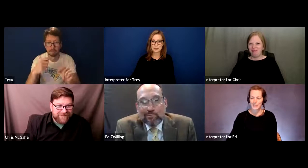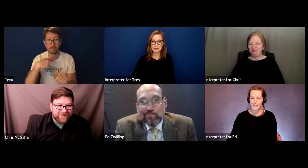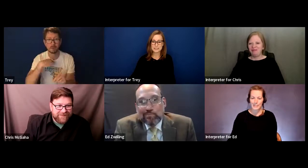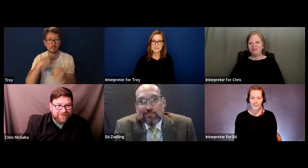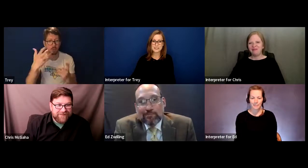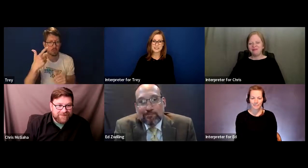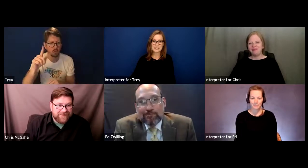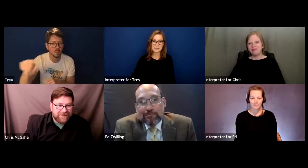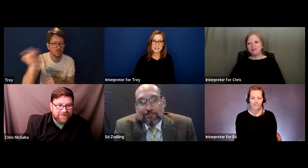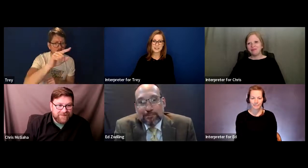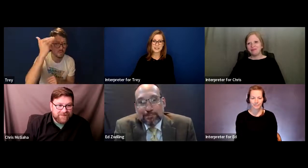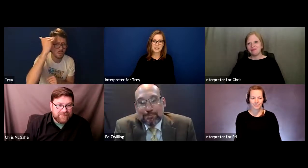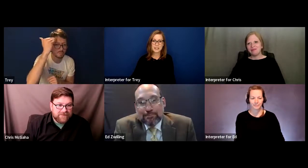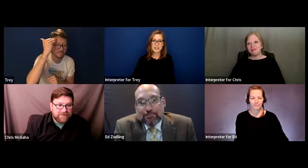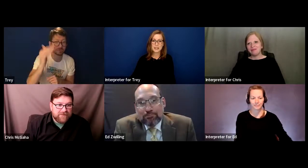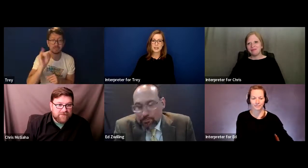who has attended this evening.